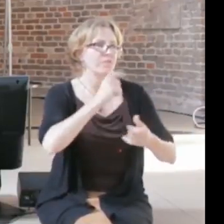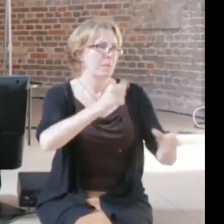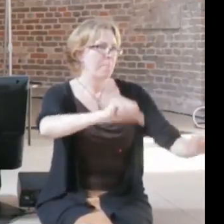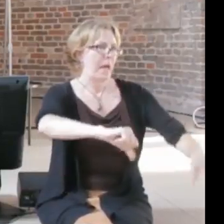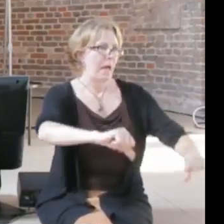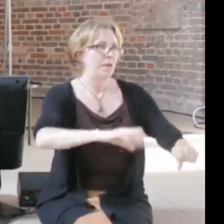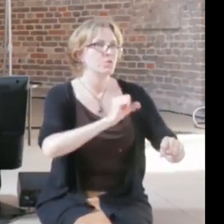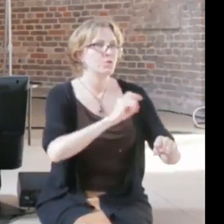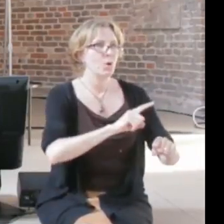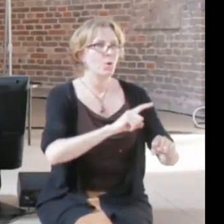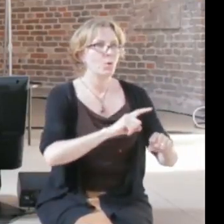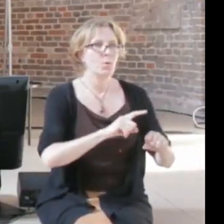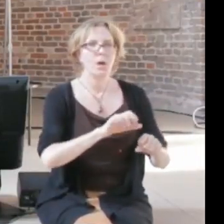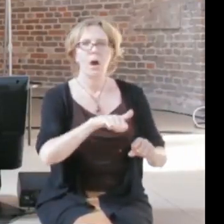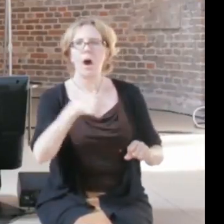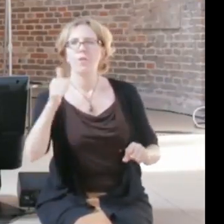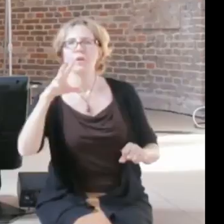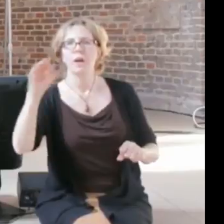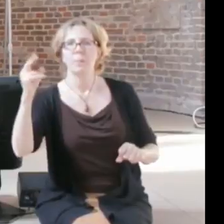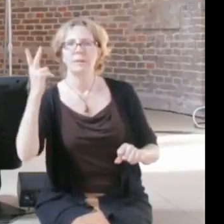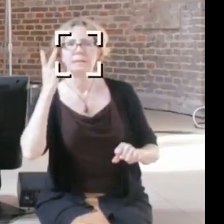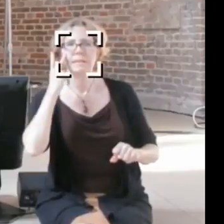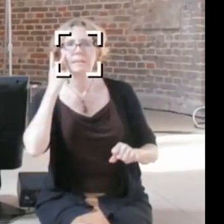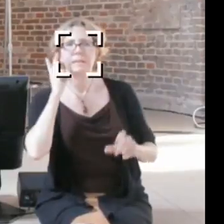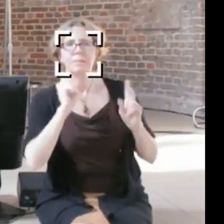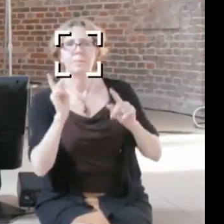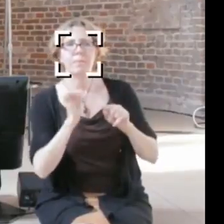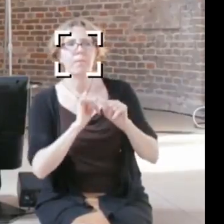what's happening is they're now using credit scores to give jobs and give loans, and now